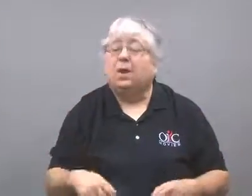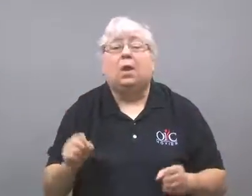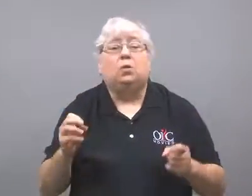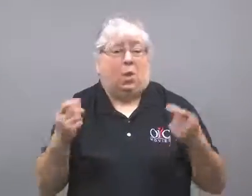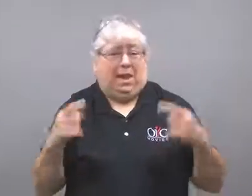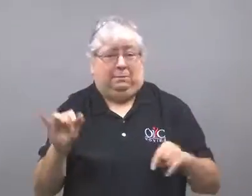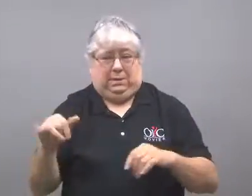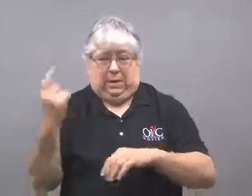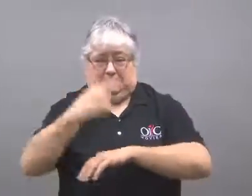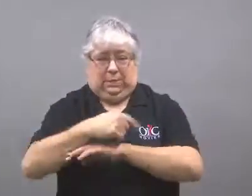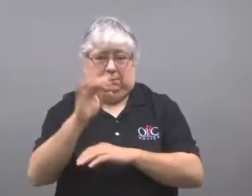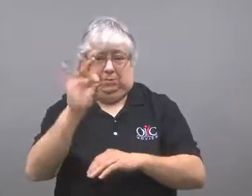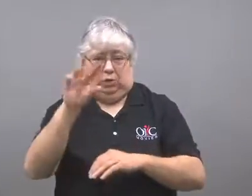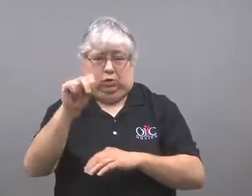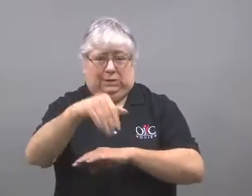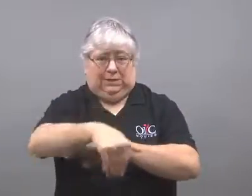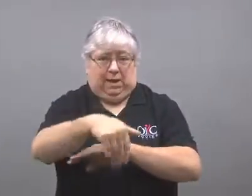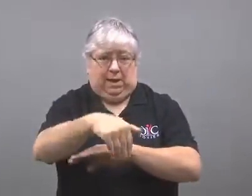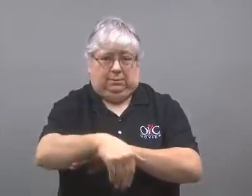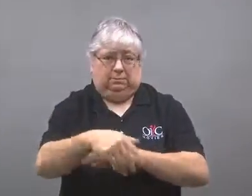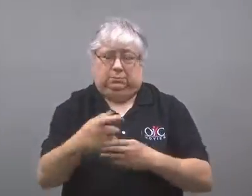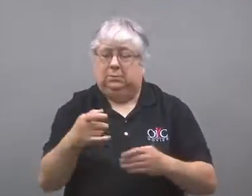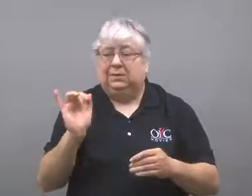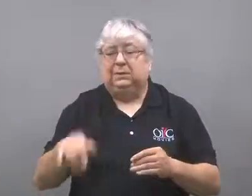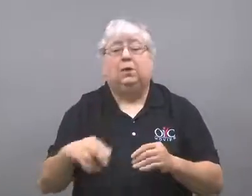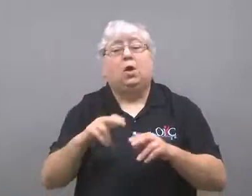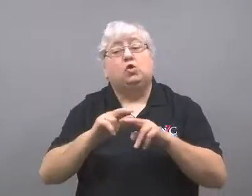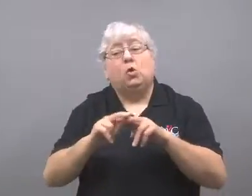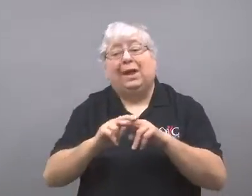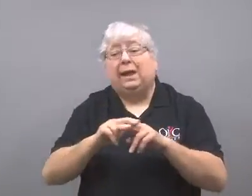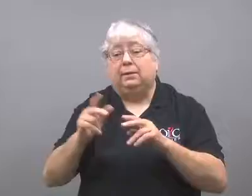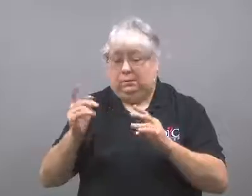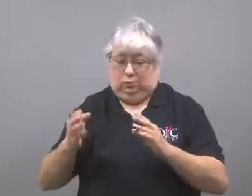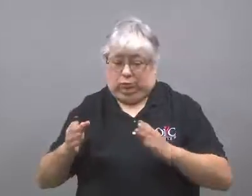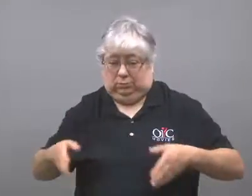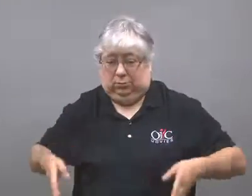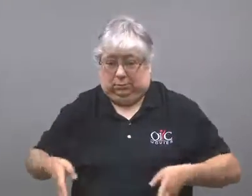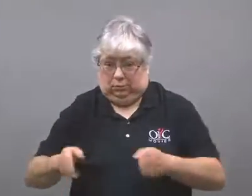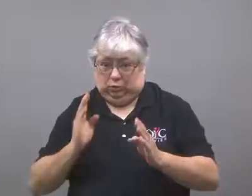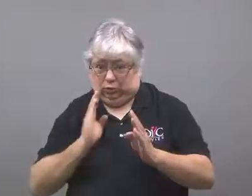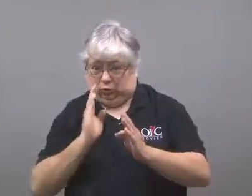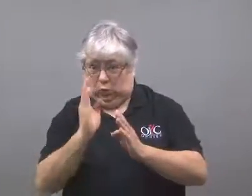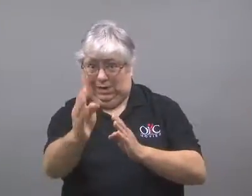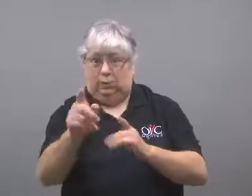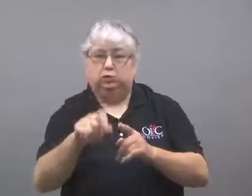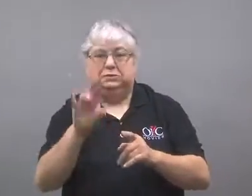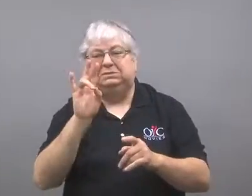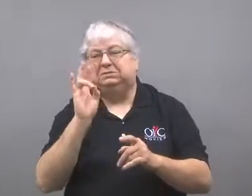This happened at 9:30 at night. Normally the straightaway tracks have